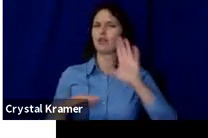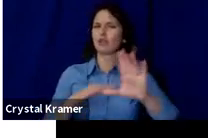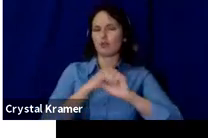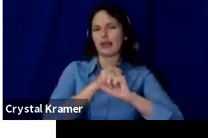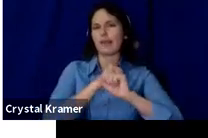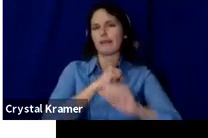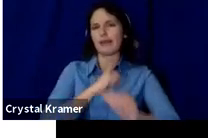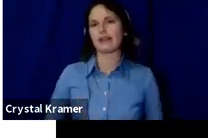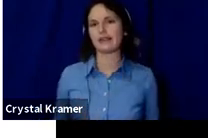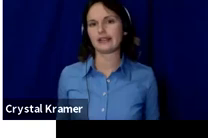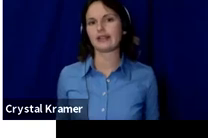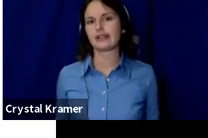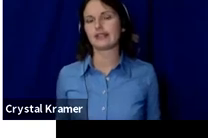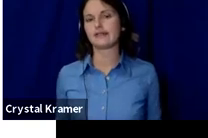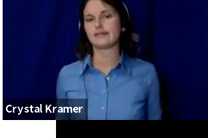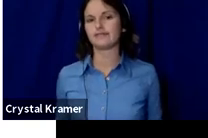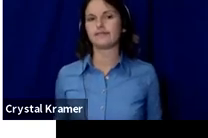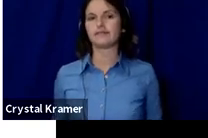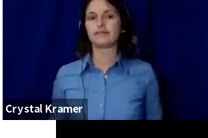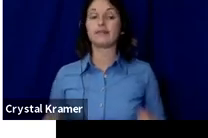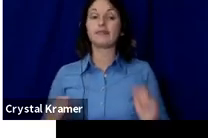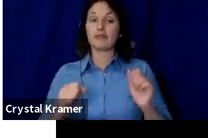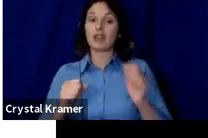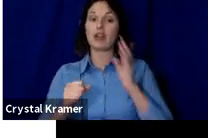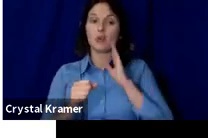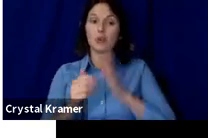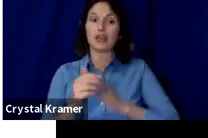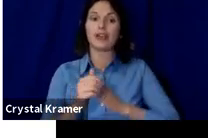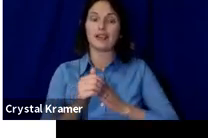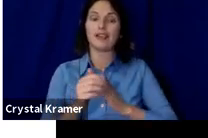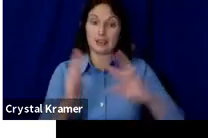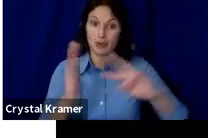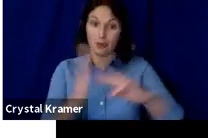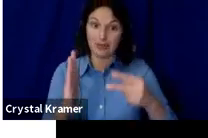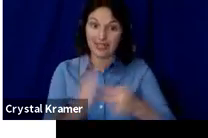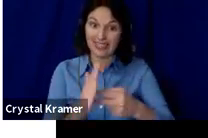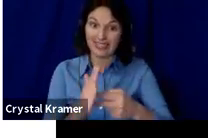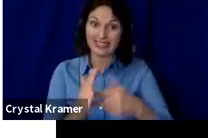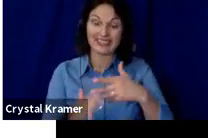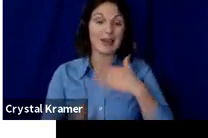which leads to specifically avoiding January and August.